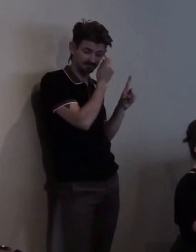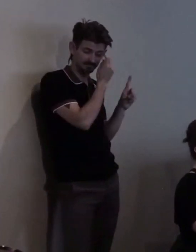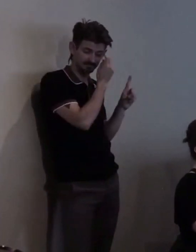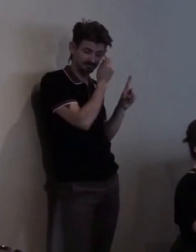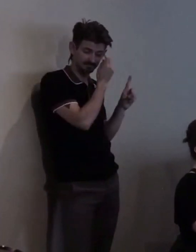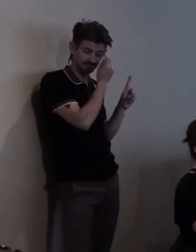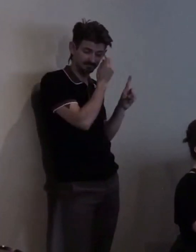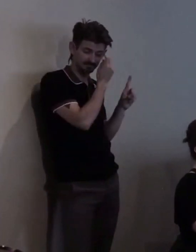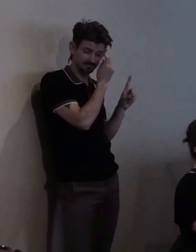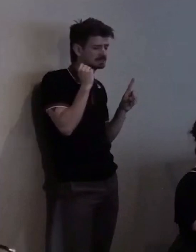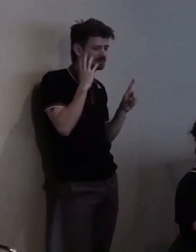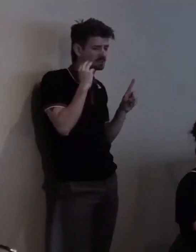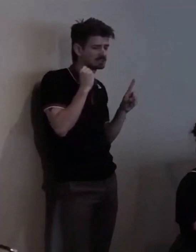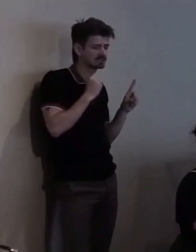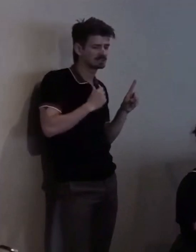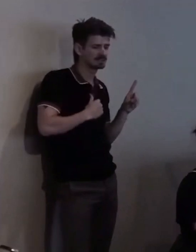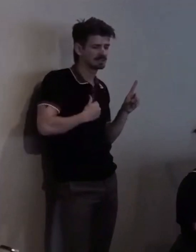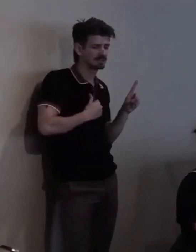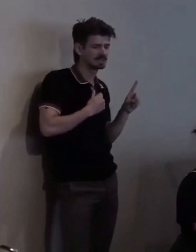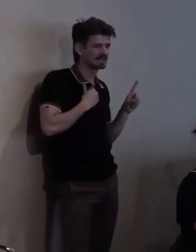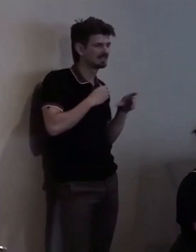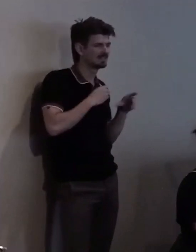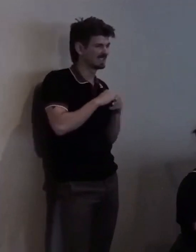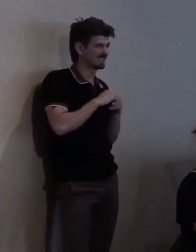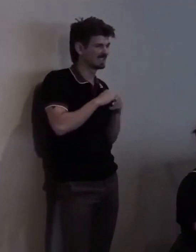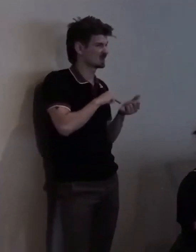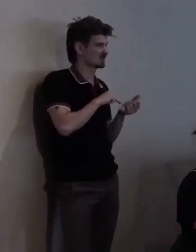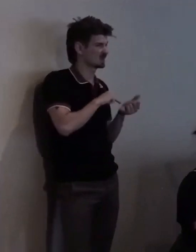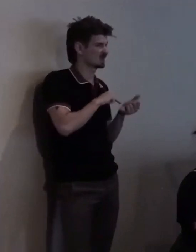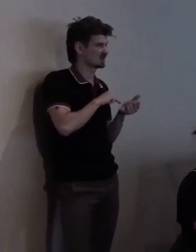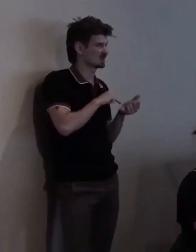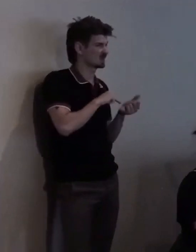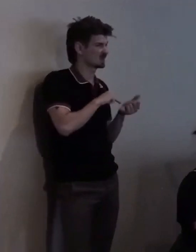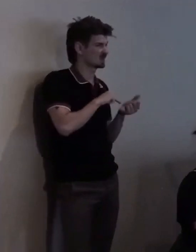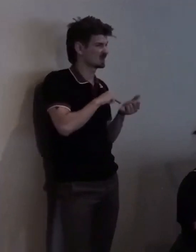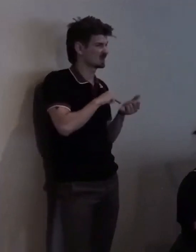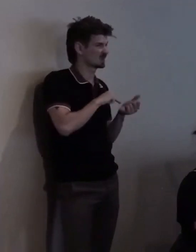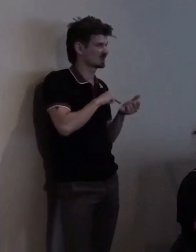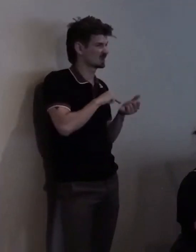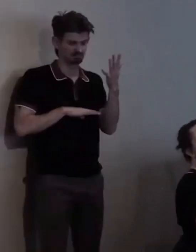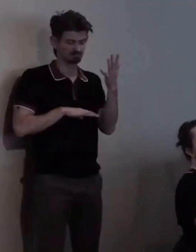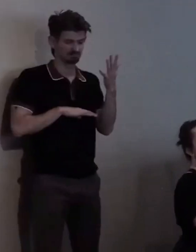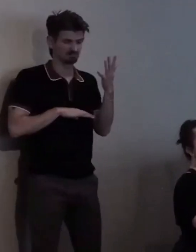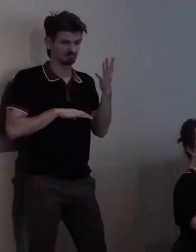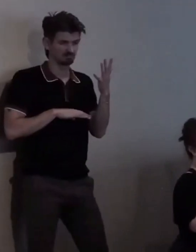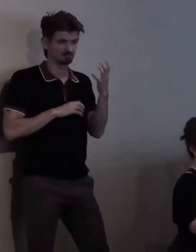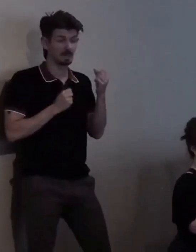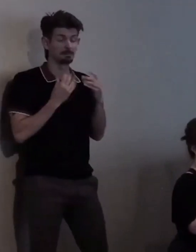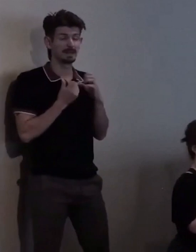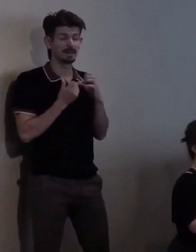living in a nursing home and actually many years ago [chuckles]